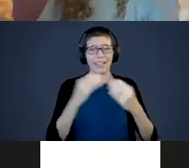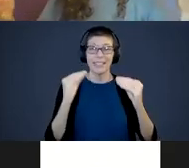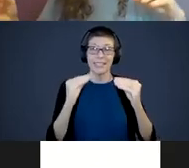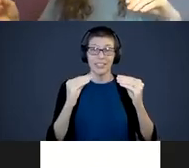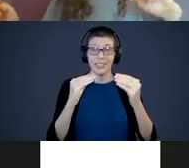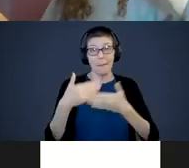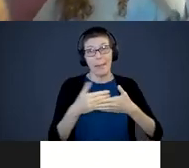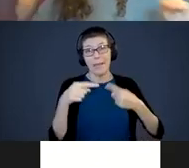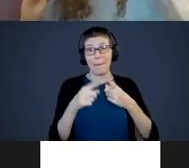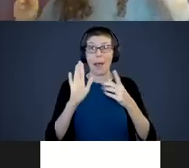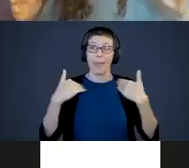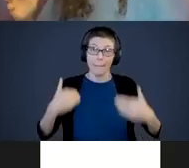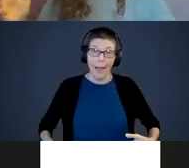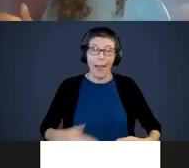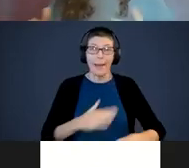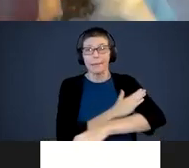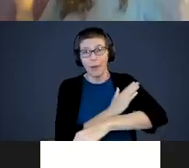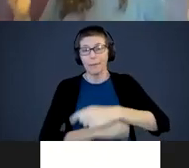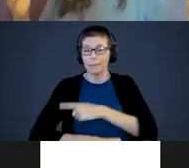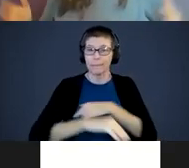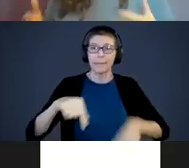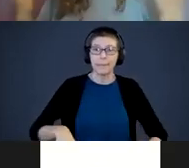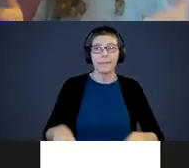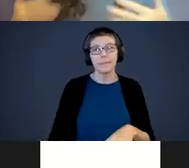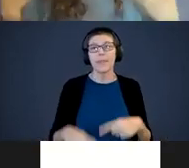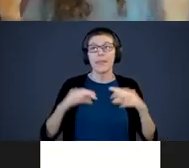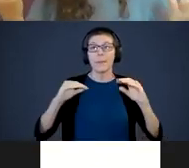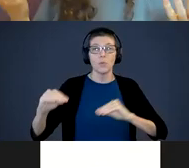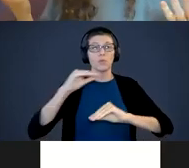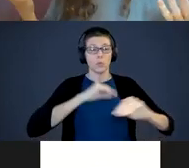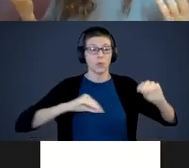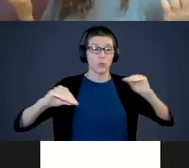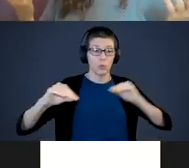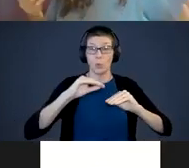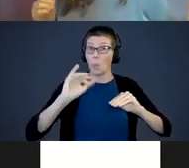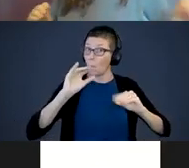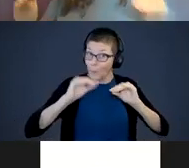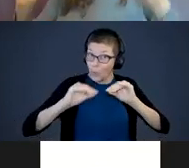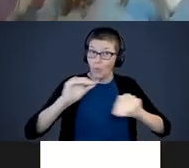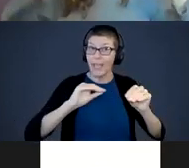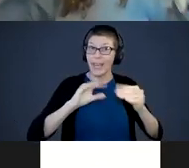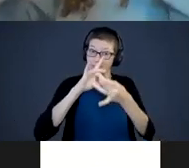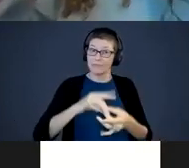it teaches baby movement. The more babies move its brain growth. As babies move, they are creating